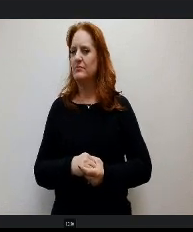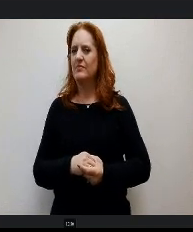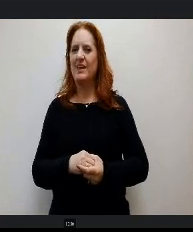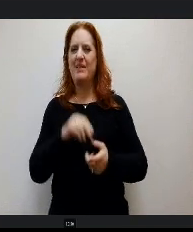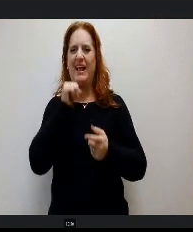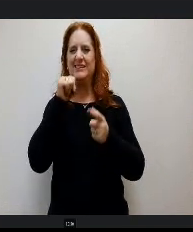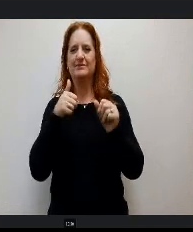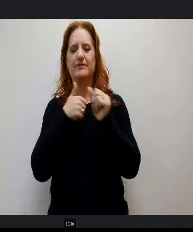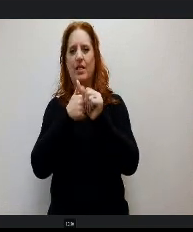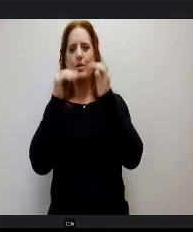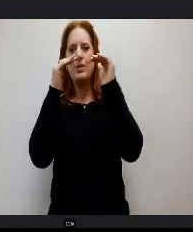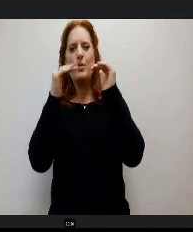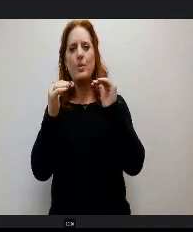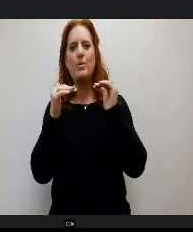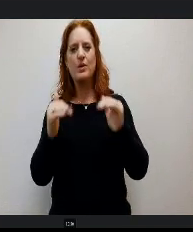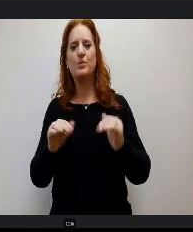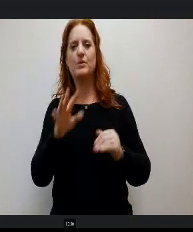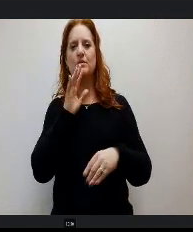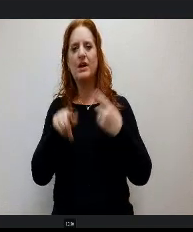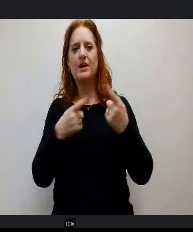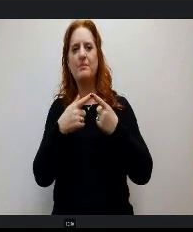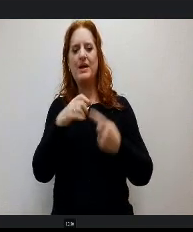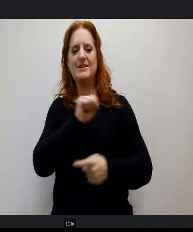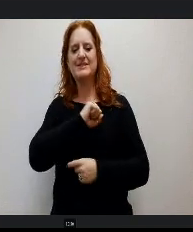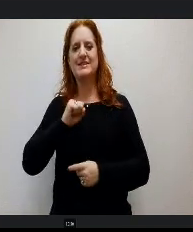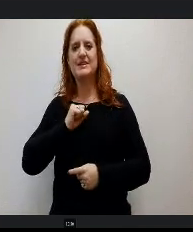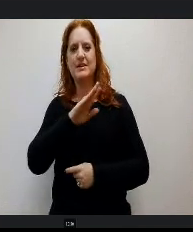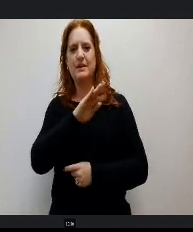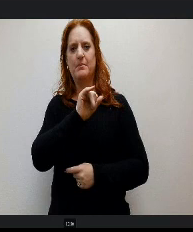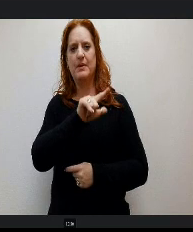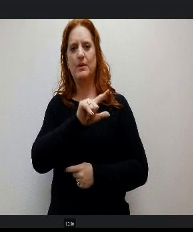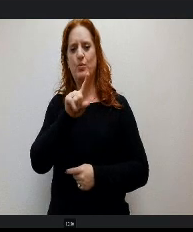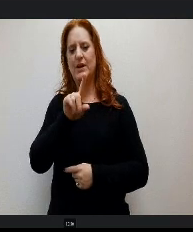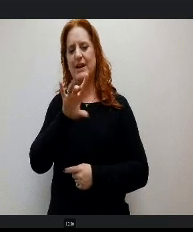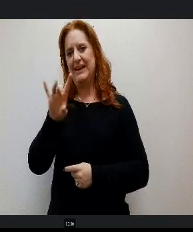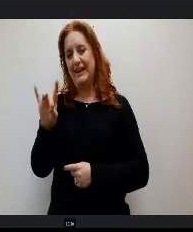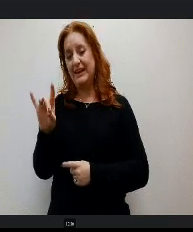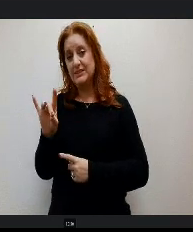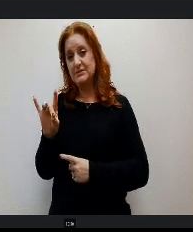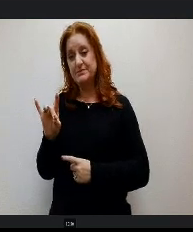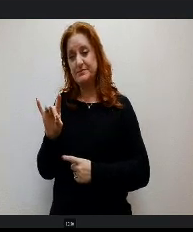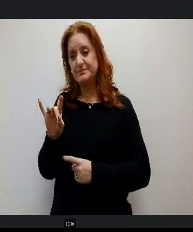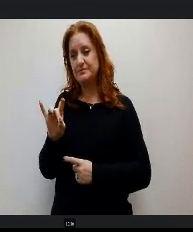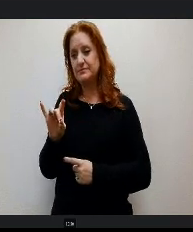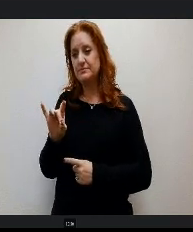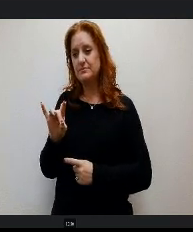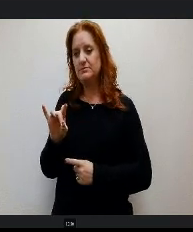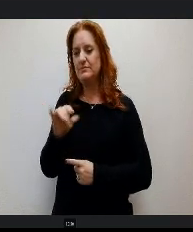talk about Senate Bill 188 and Senate Bill One I I'm not gonna spend much time on it